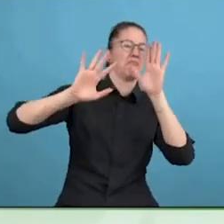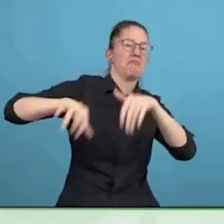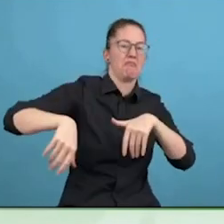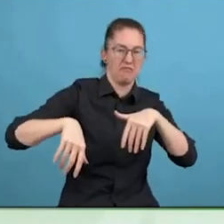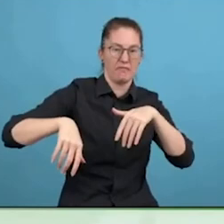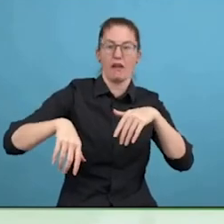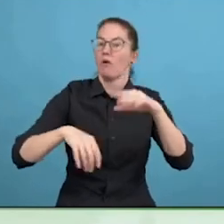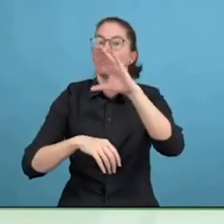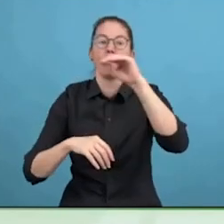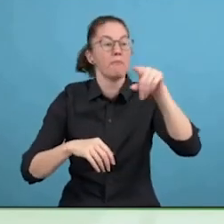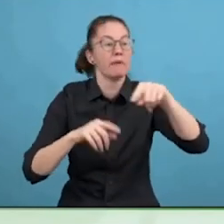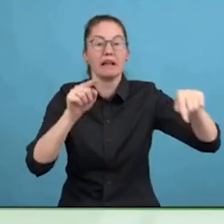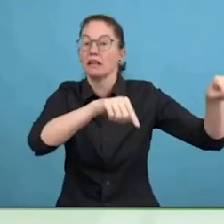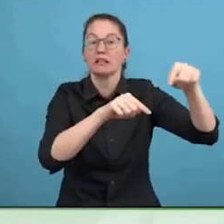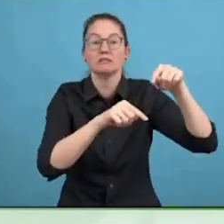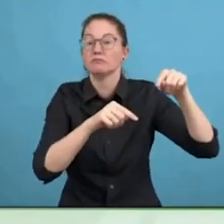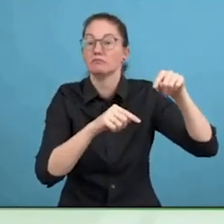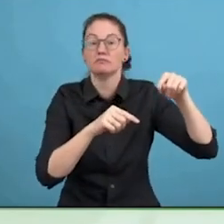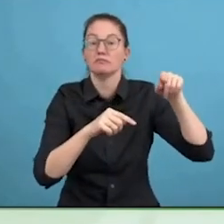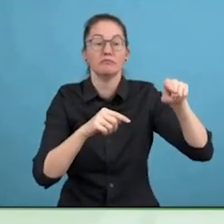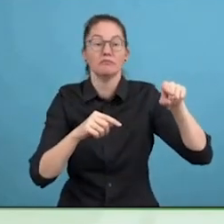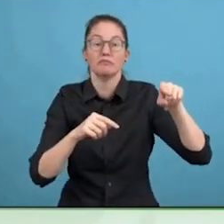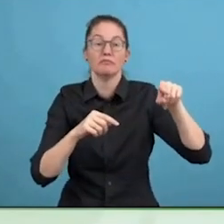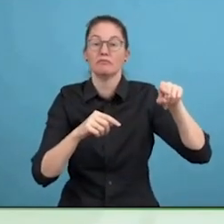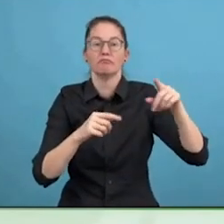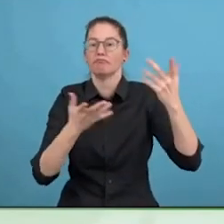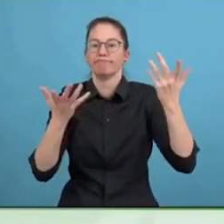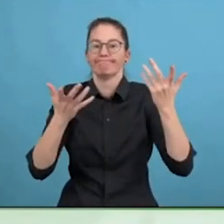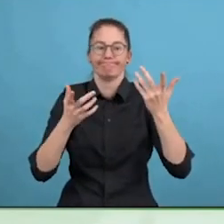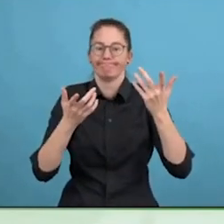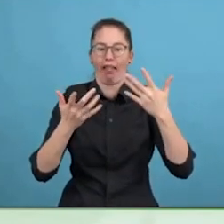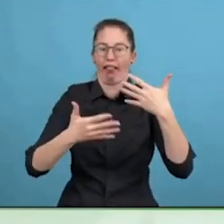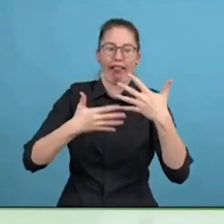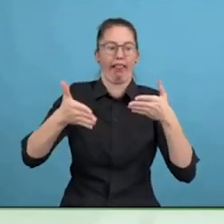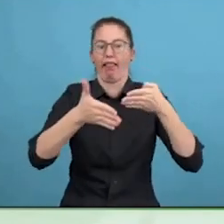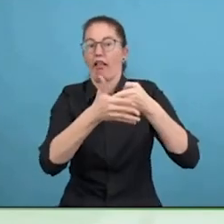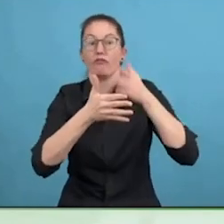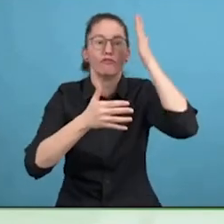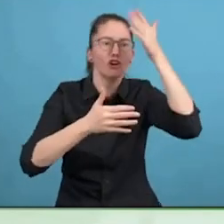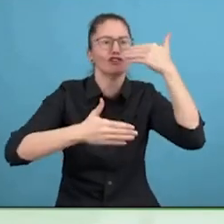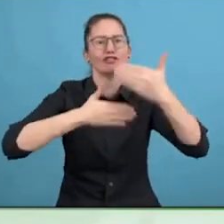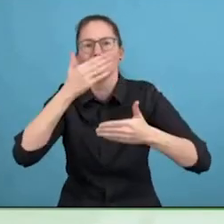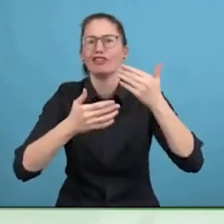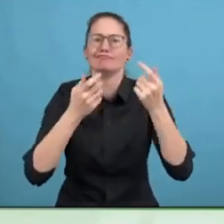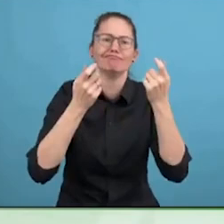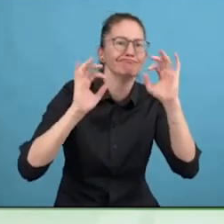In this case, what I believe, is an industry that is growing, there